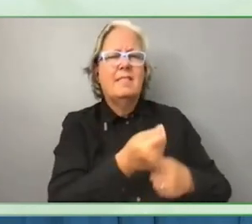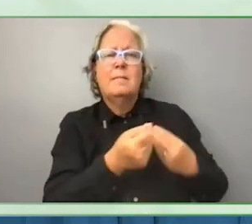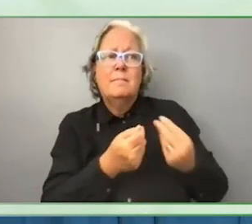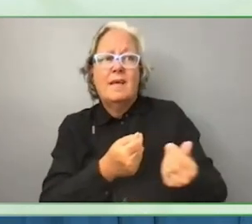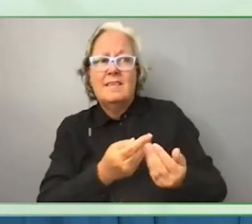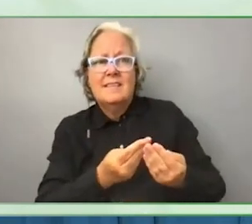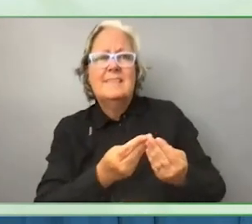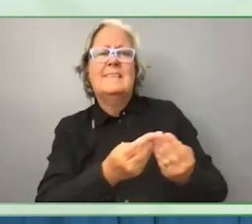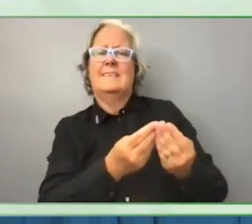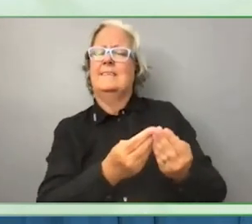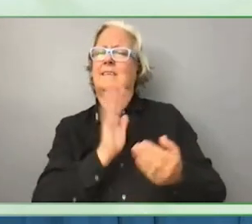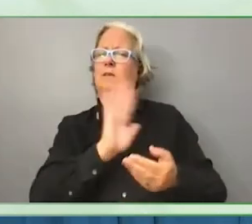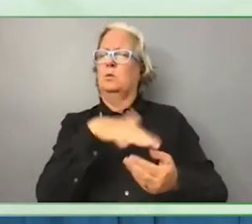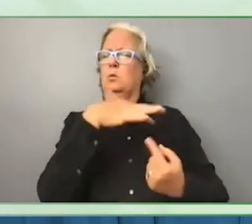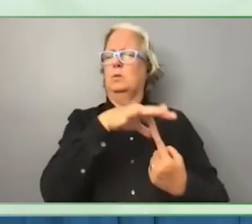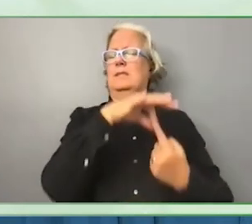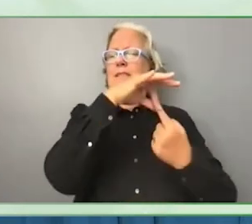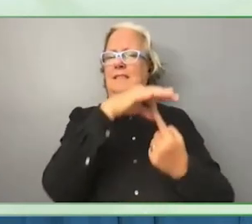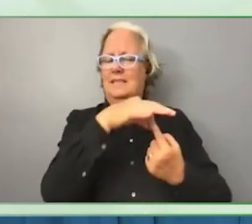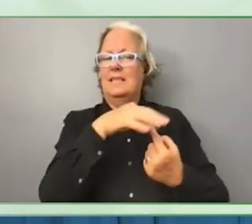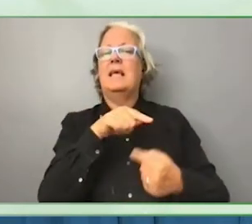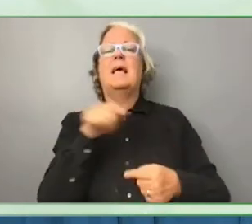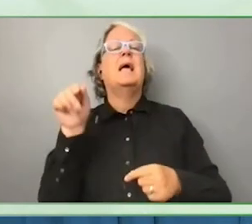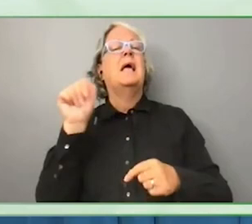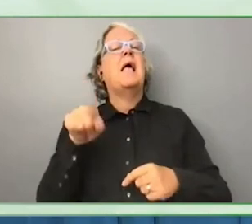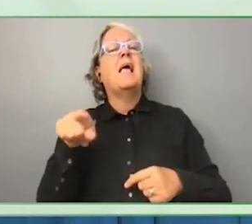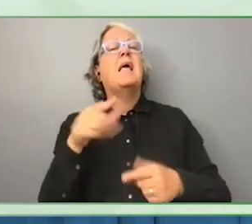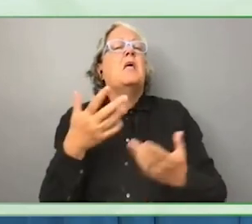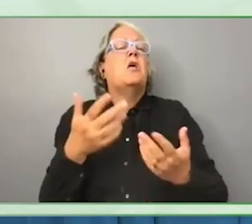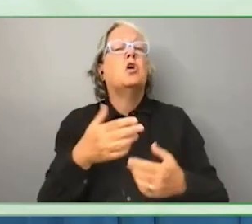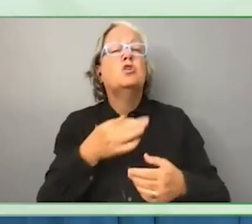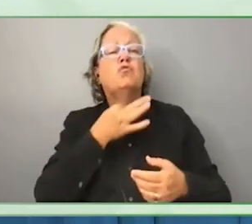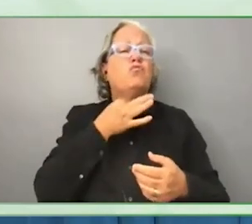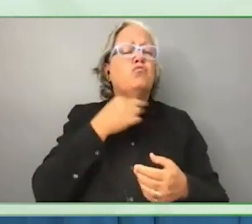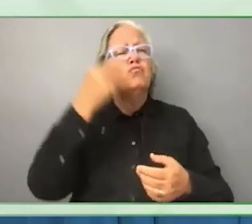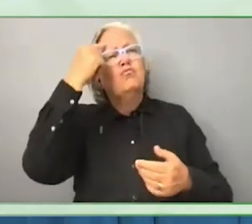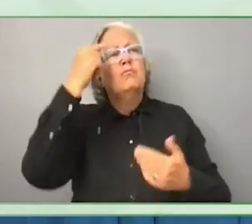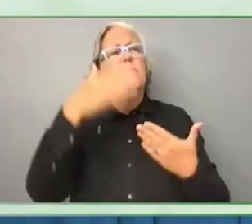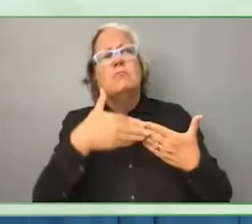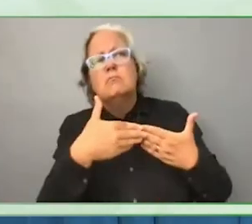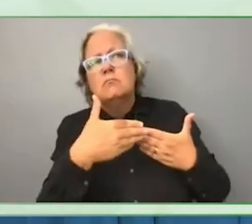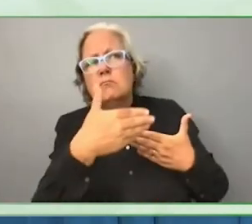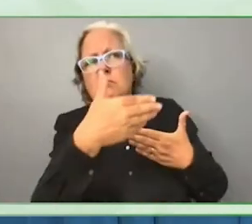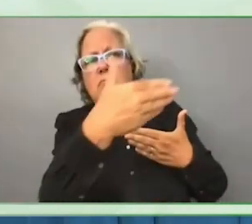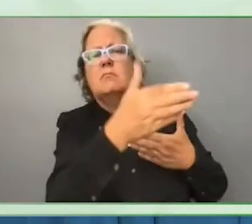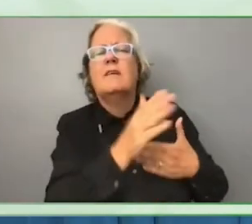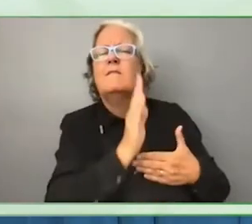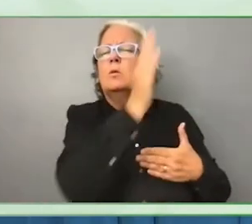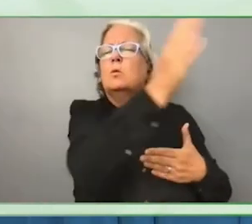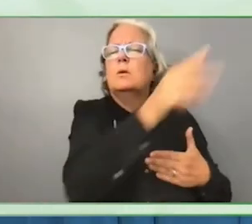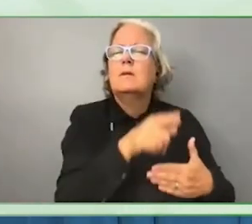the capacity to take risks, looking long-term, and I want to finish by